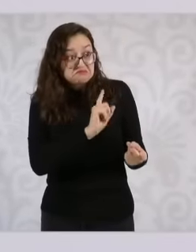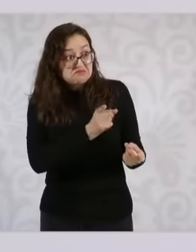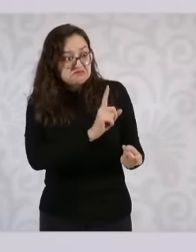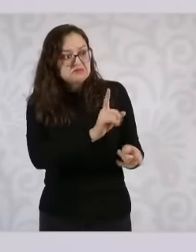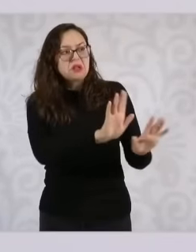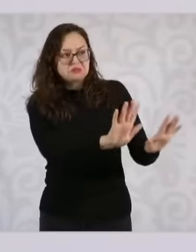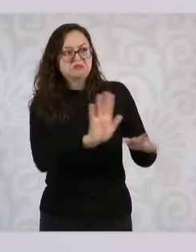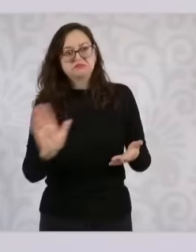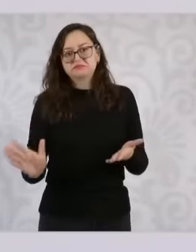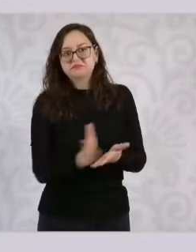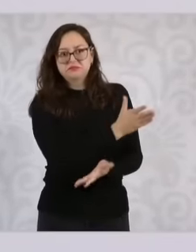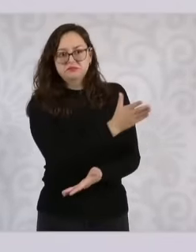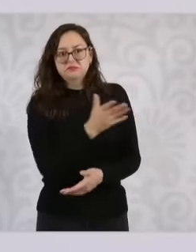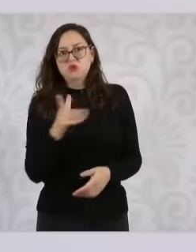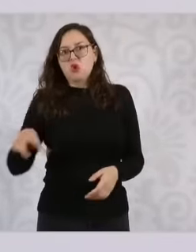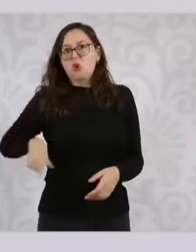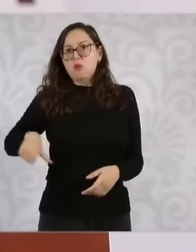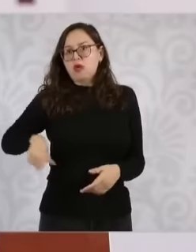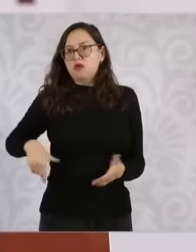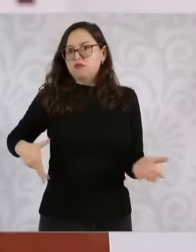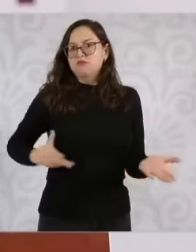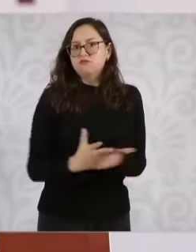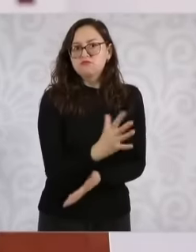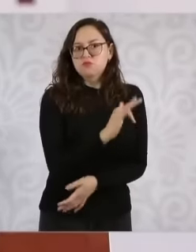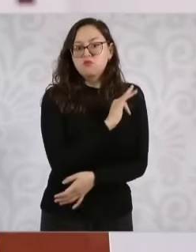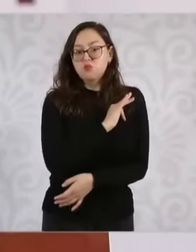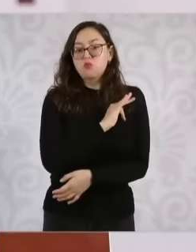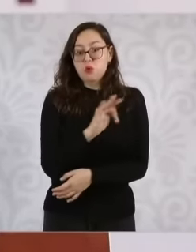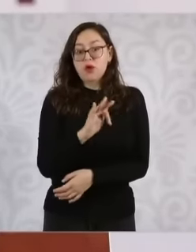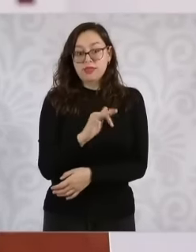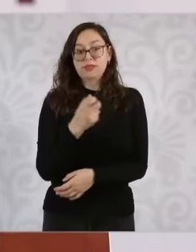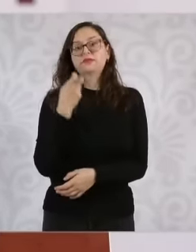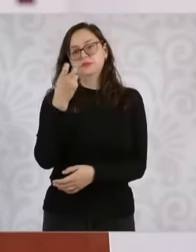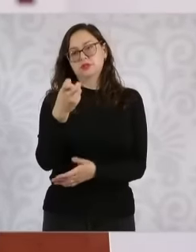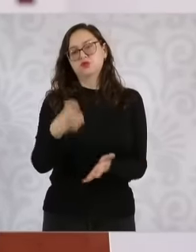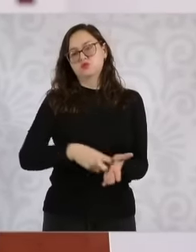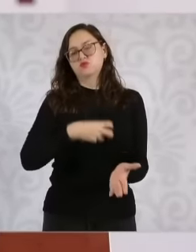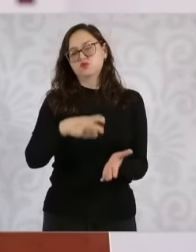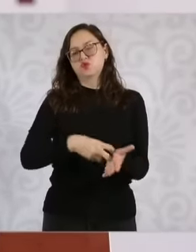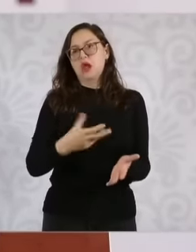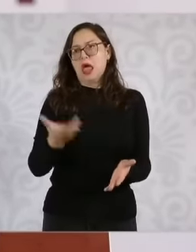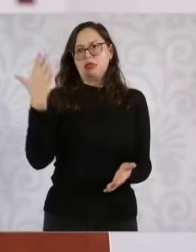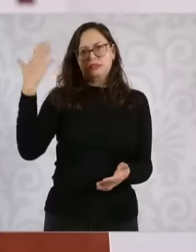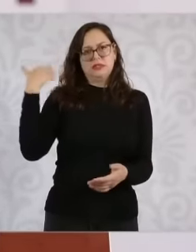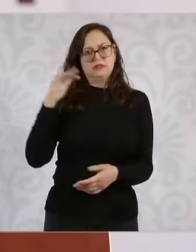a reform is coming, which is one of the 18 constitutional reforms that the president sent. So